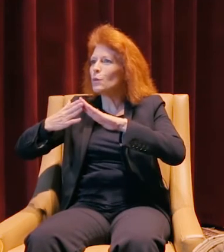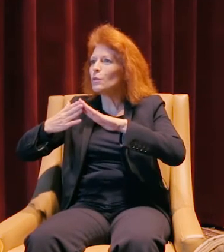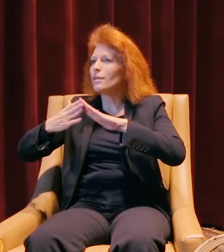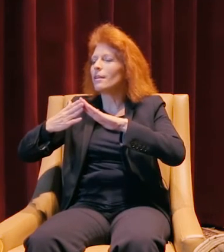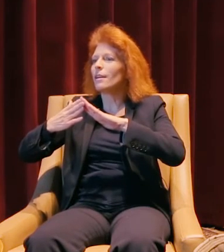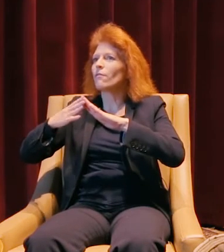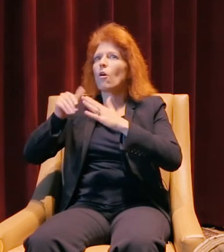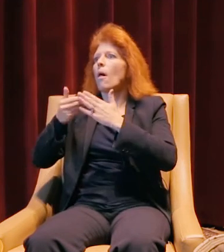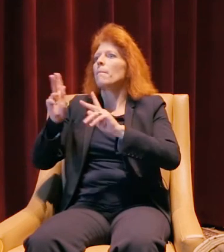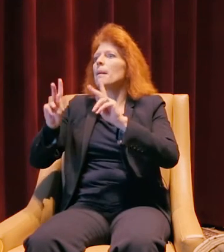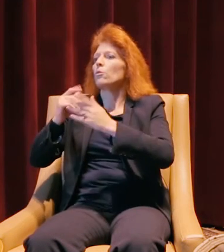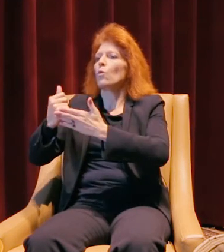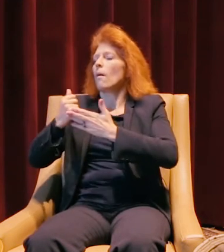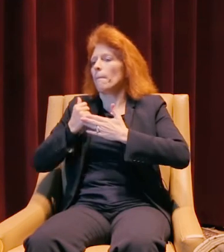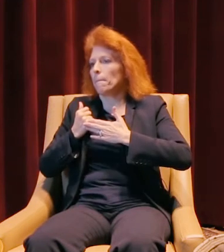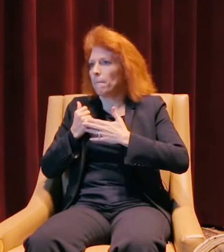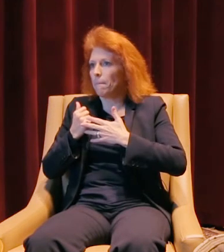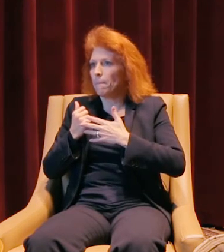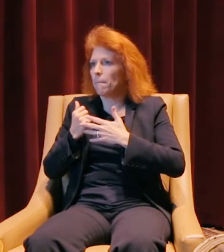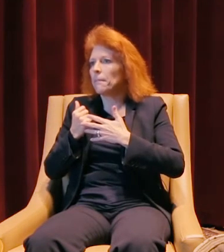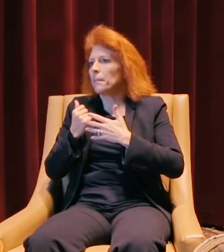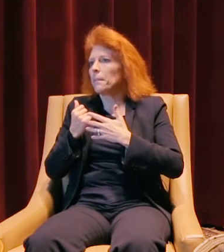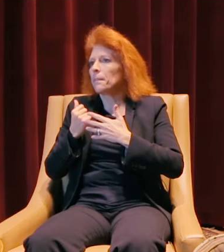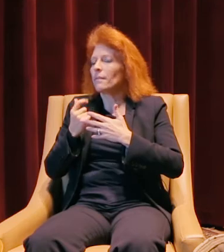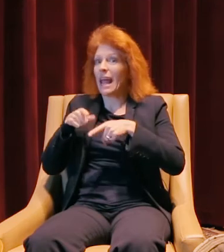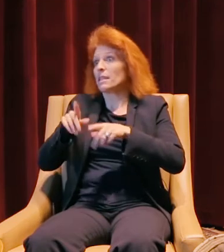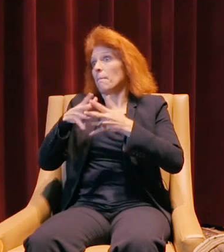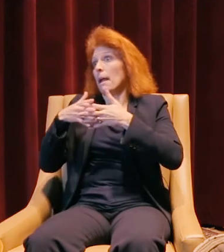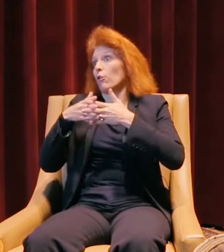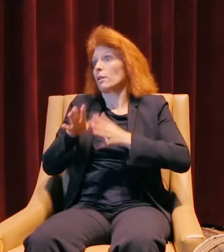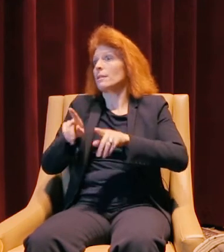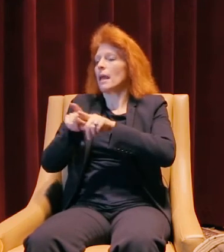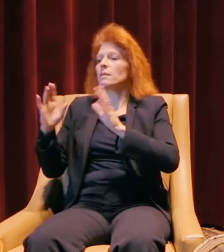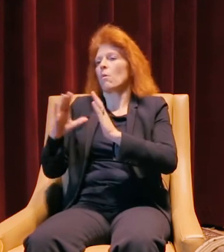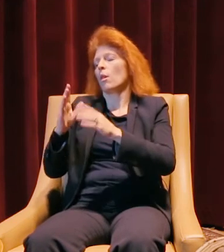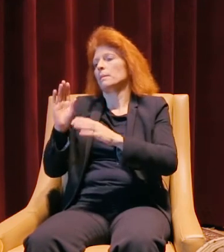that are there to support us as Americans, as well, and as a small business.